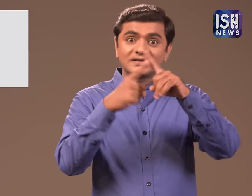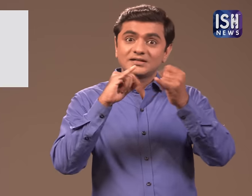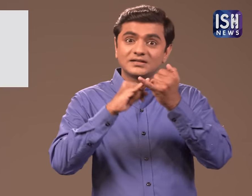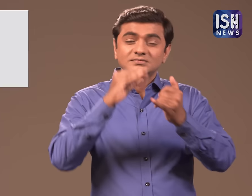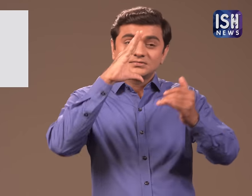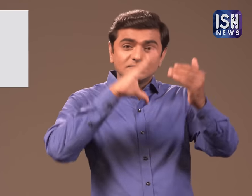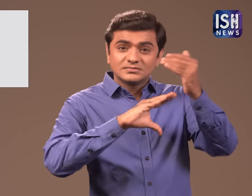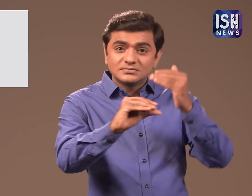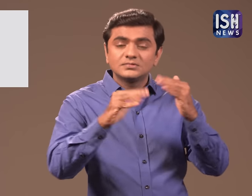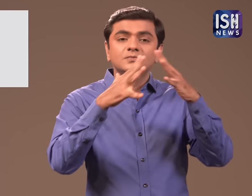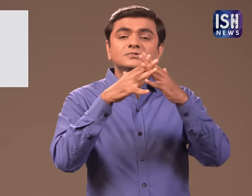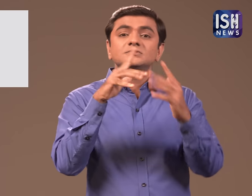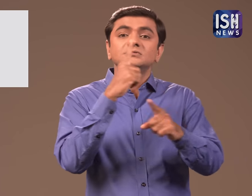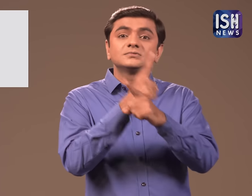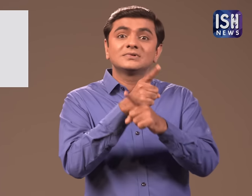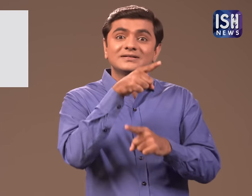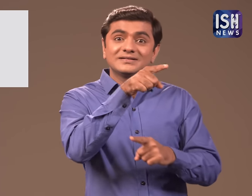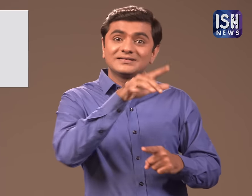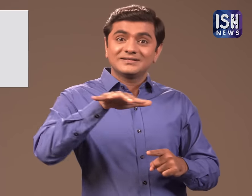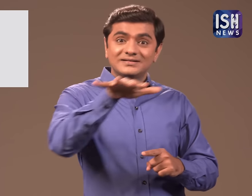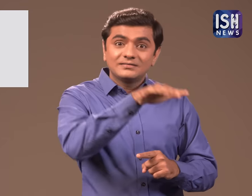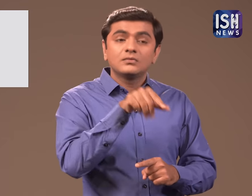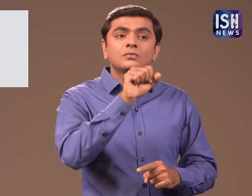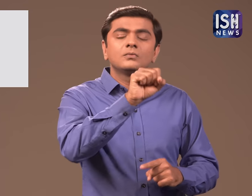In the city of Warangal in the state of Telangana,